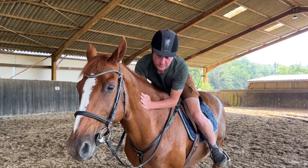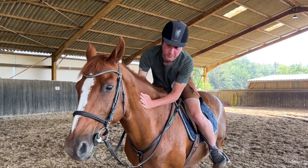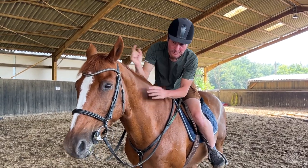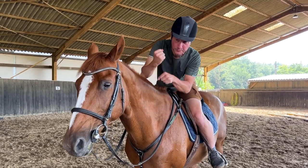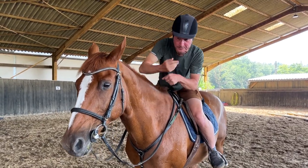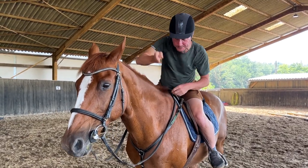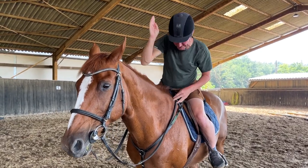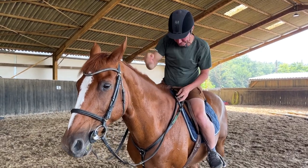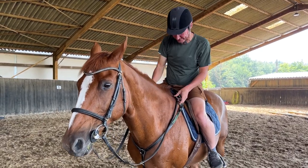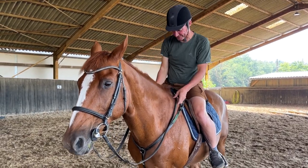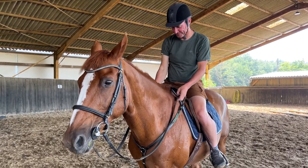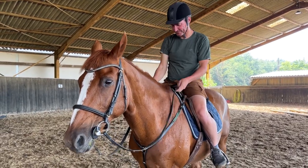Alright, let’s go.